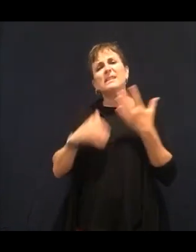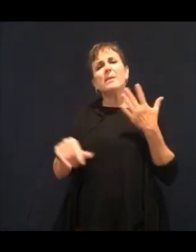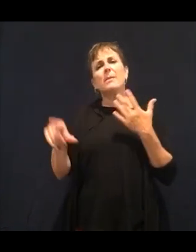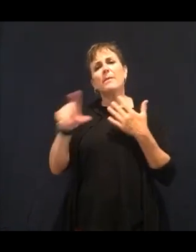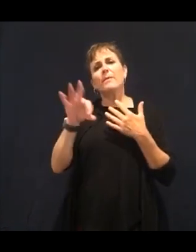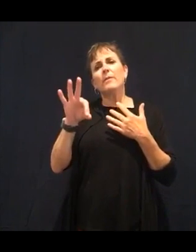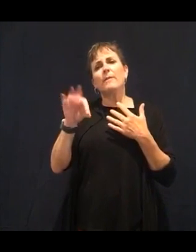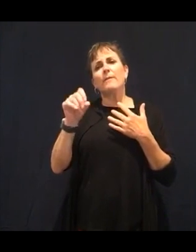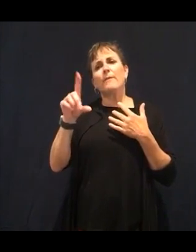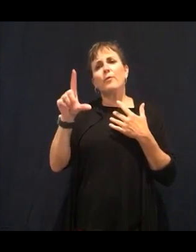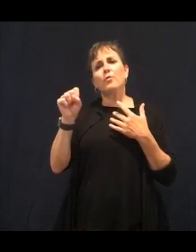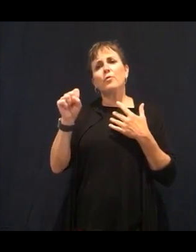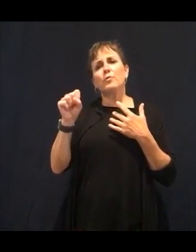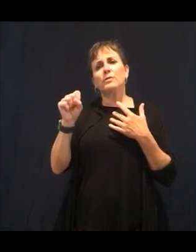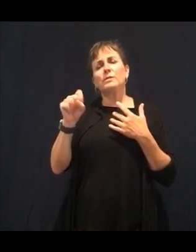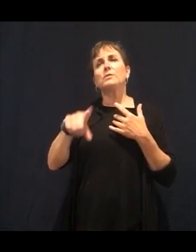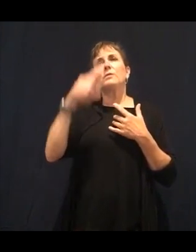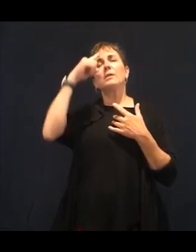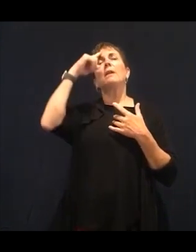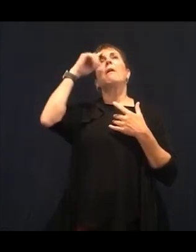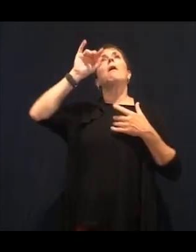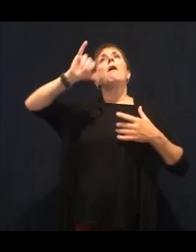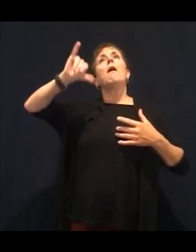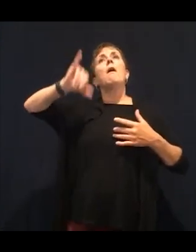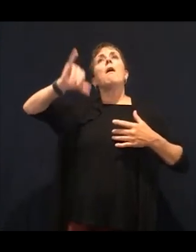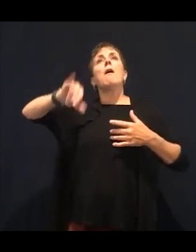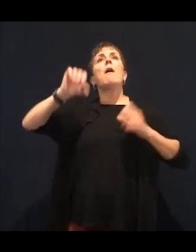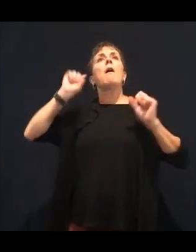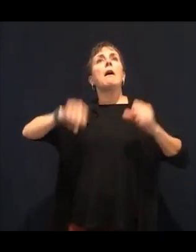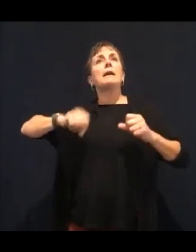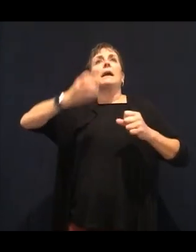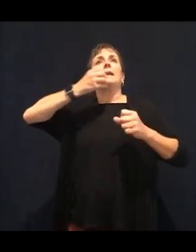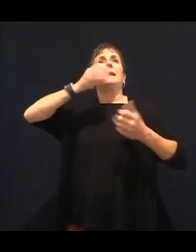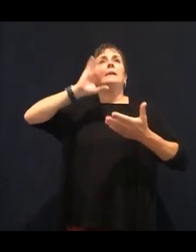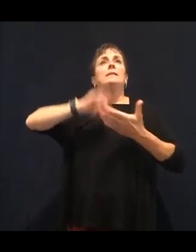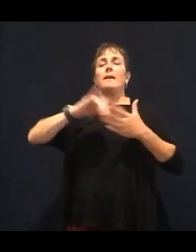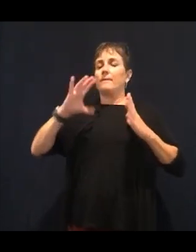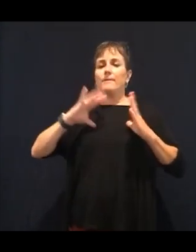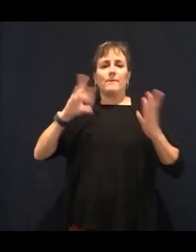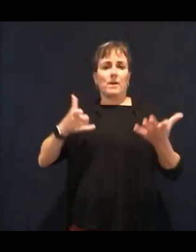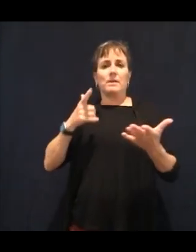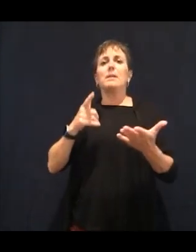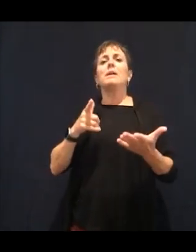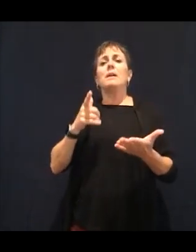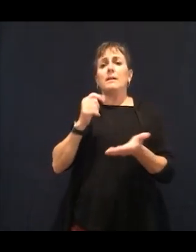that color pigmentation is so important. So when we're eating our foods,